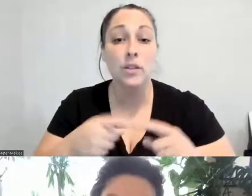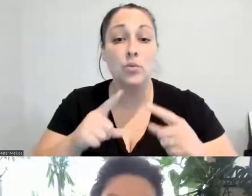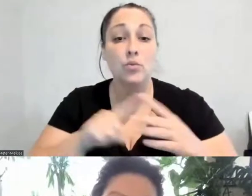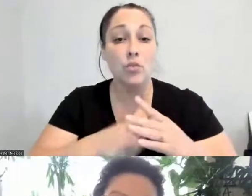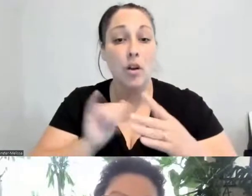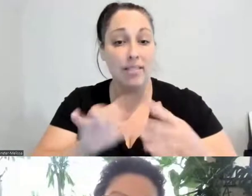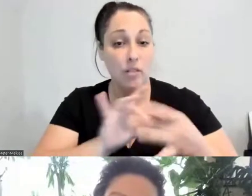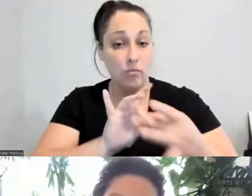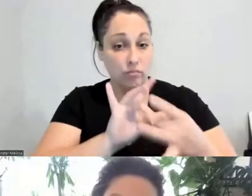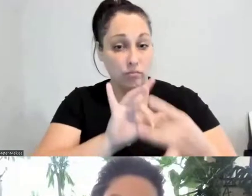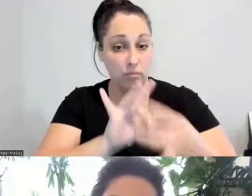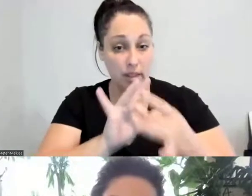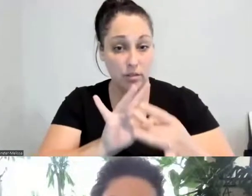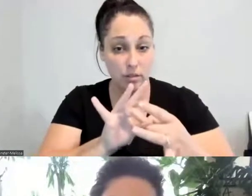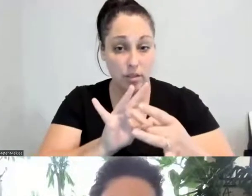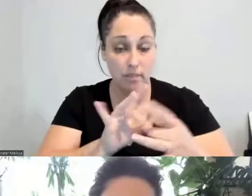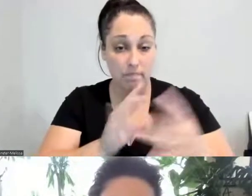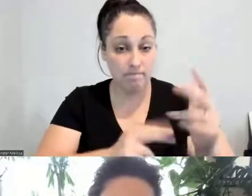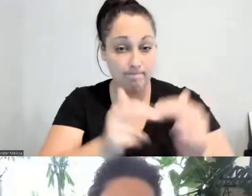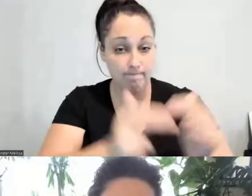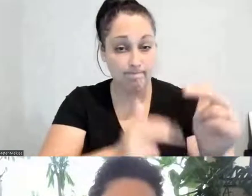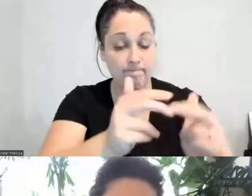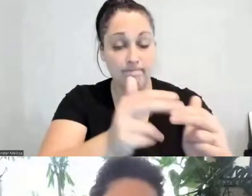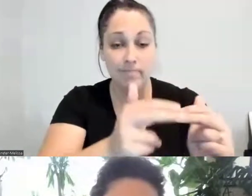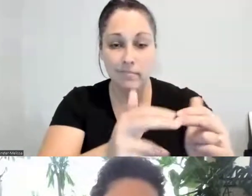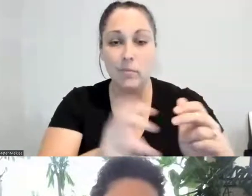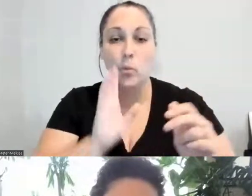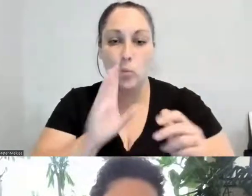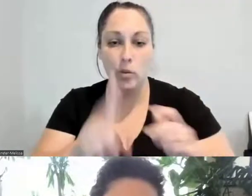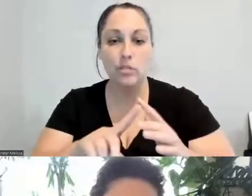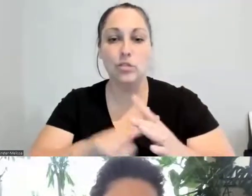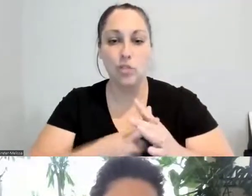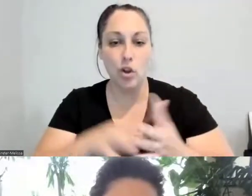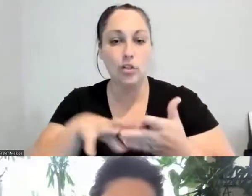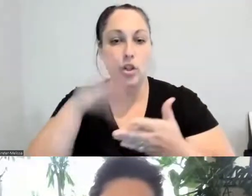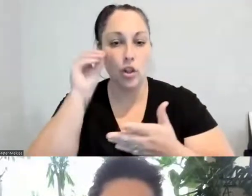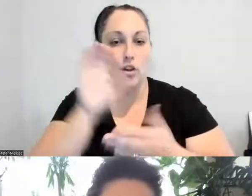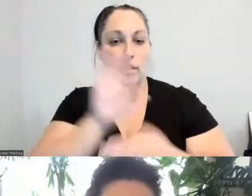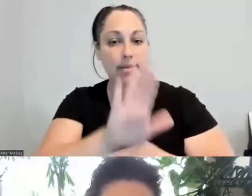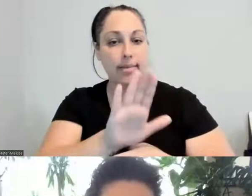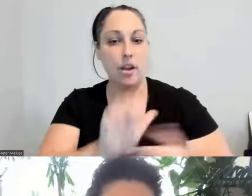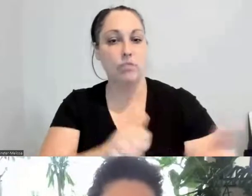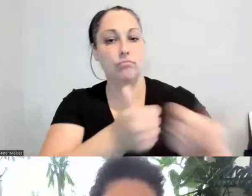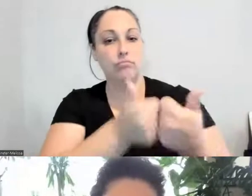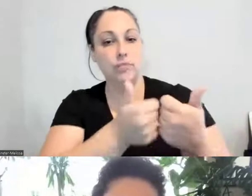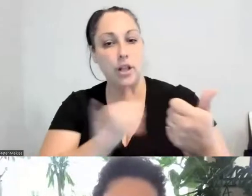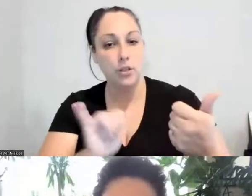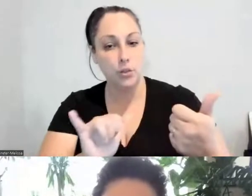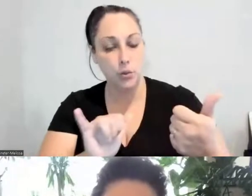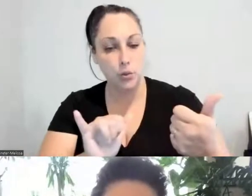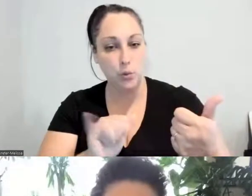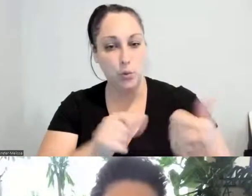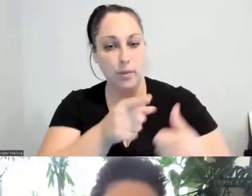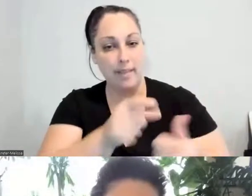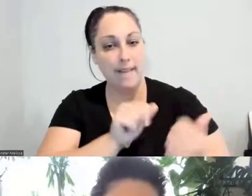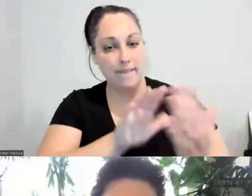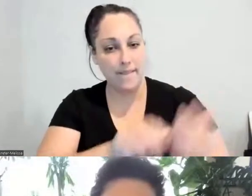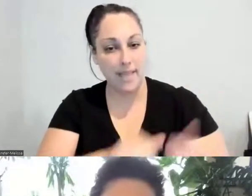also start to learn of the challenges that they face. You start to learn of the realities, just like our sister, you know, explained.